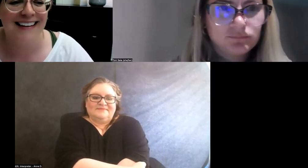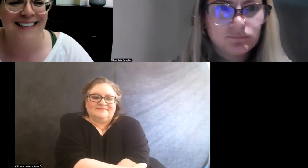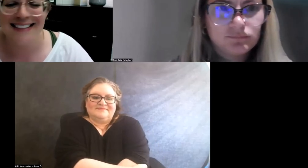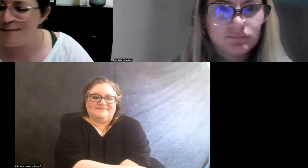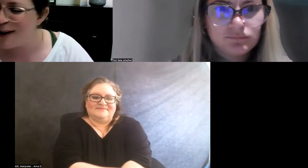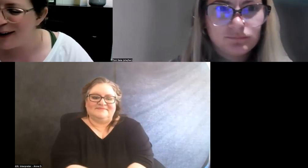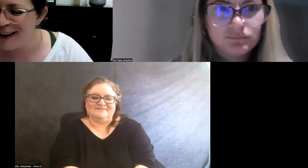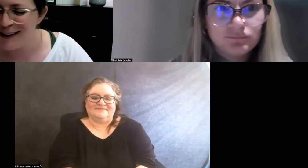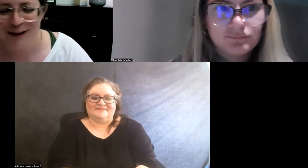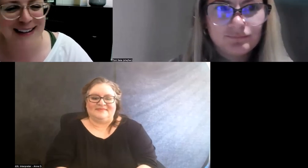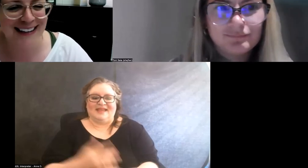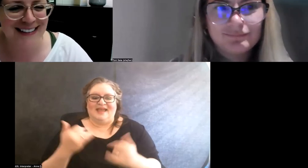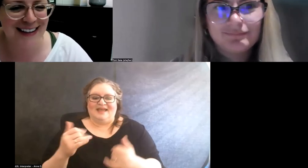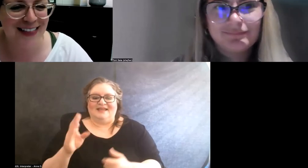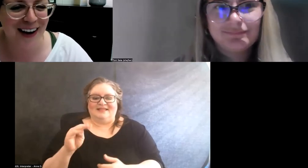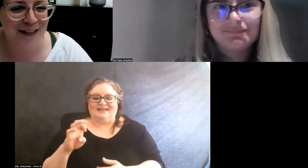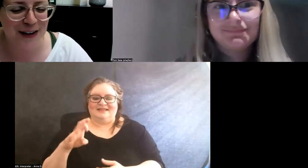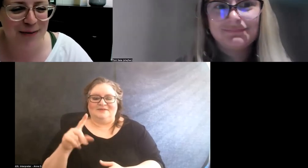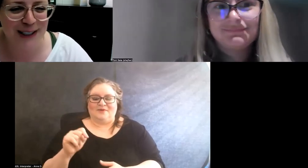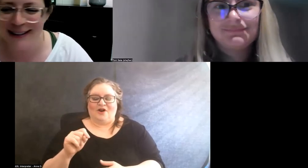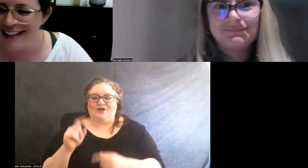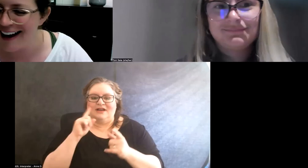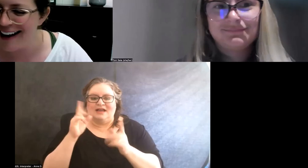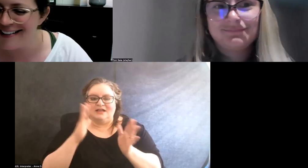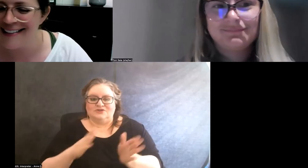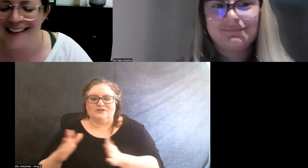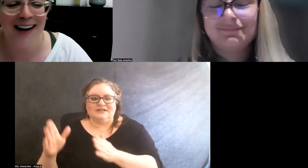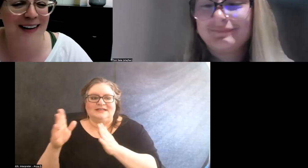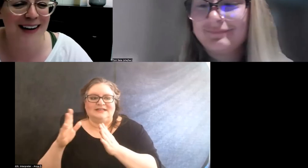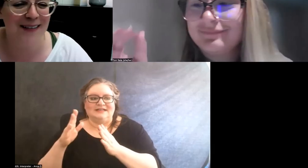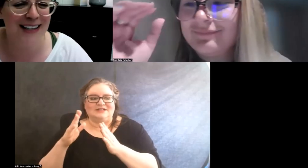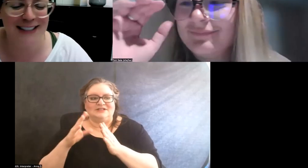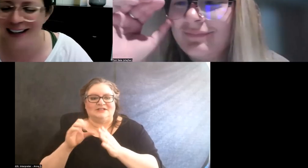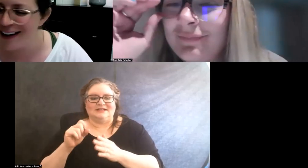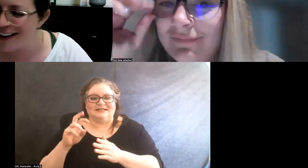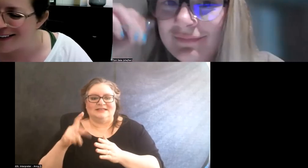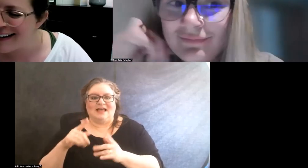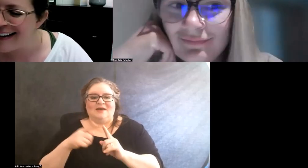And this is Margaret, A strategic thought from UC Access Now that I wanna share out.